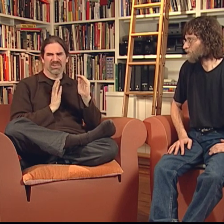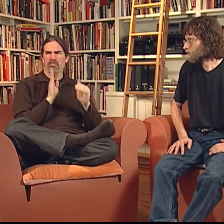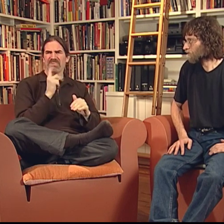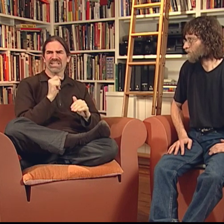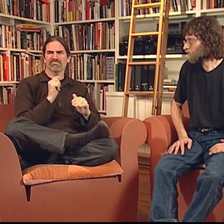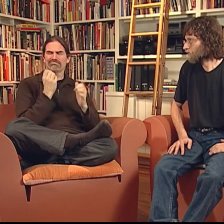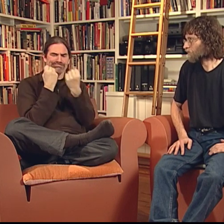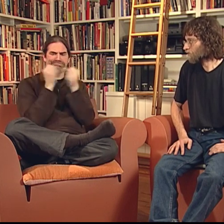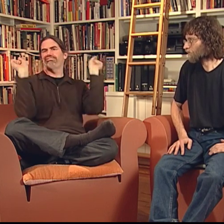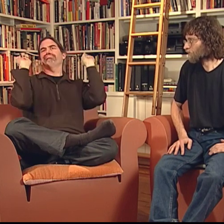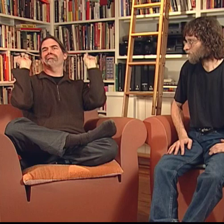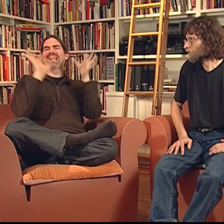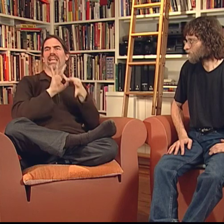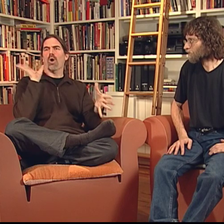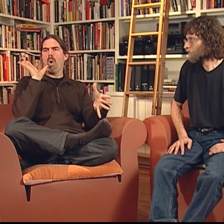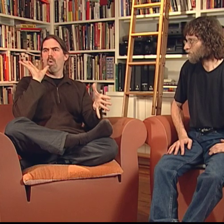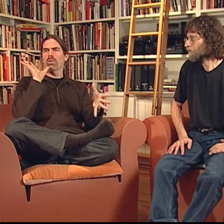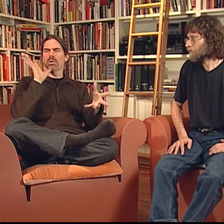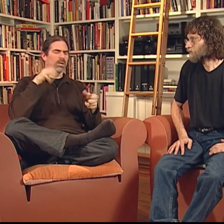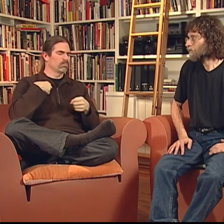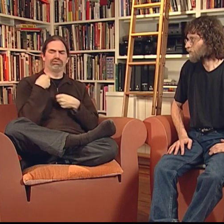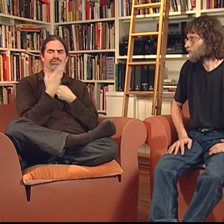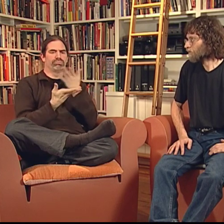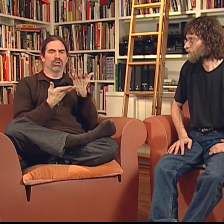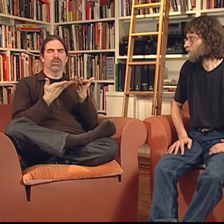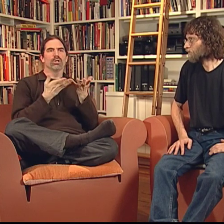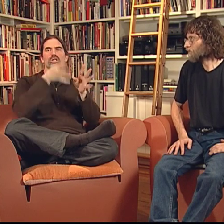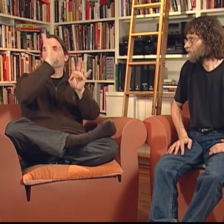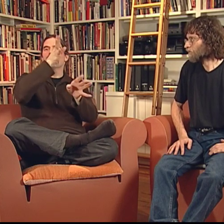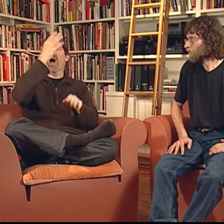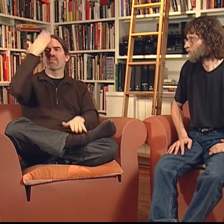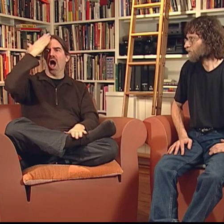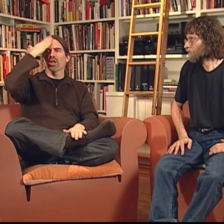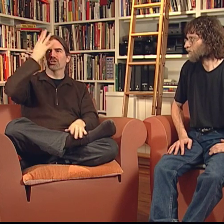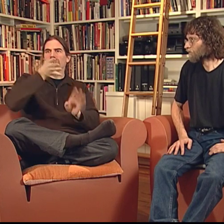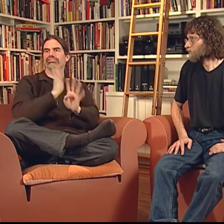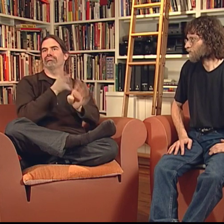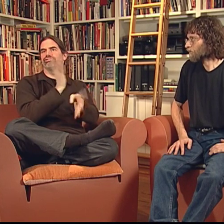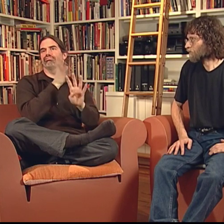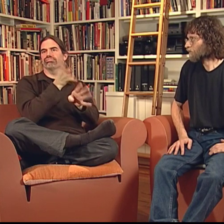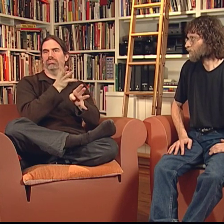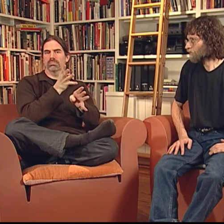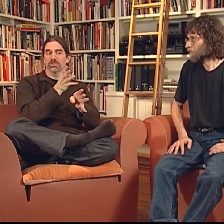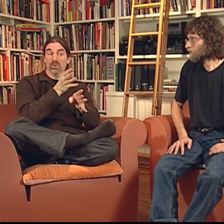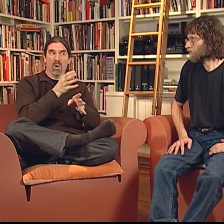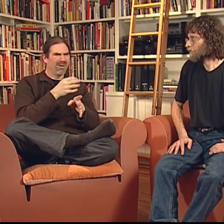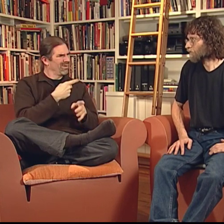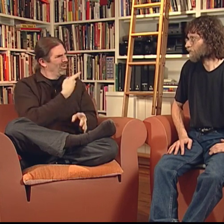It was like a tapestry of images and words and knowledge